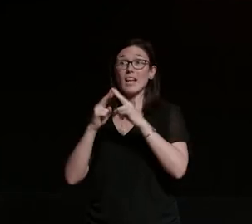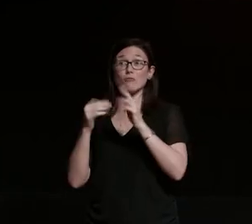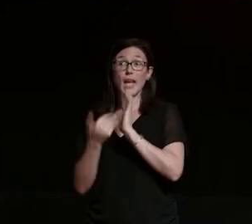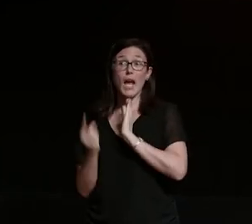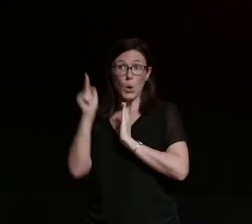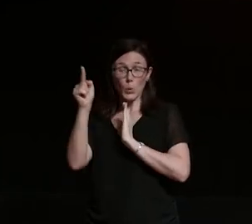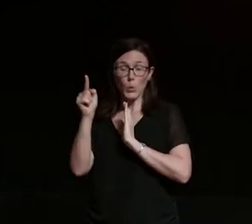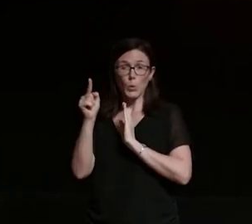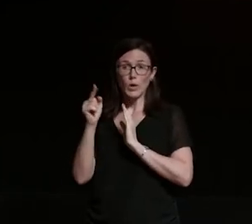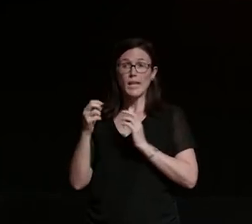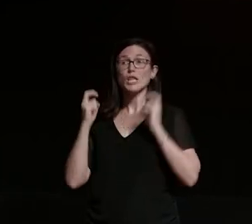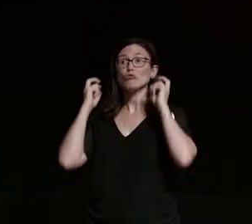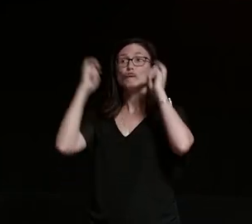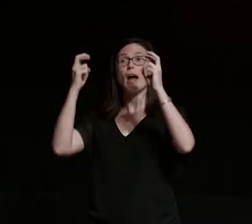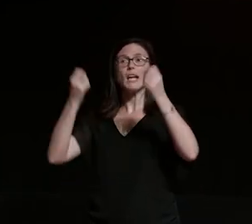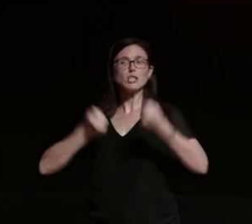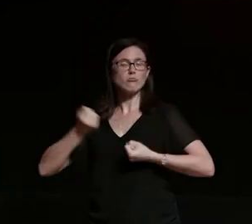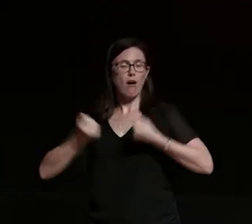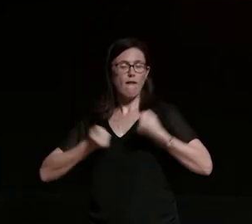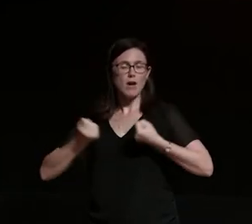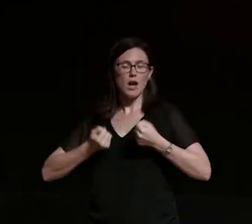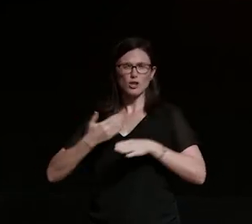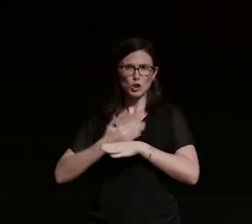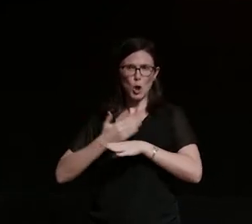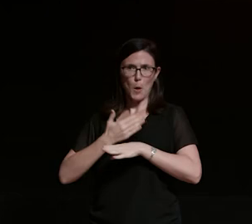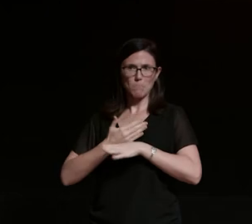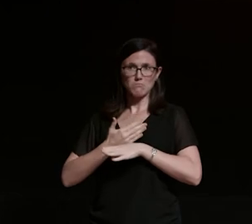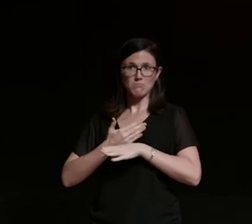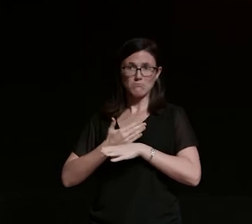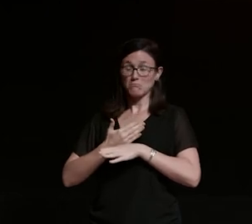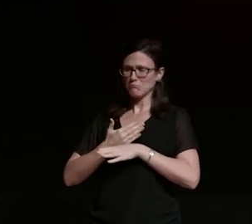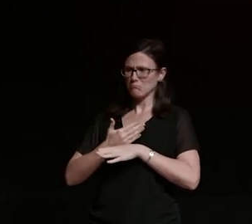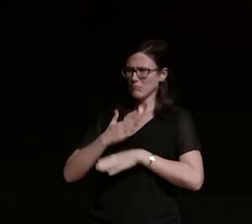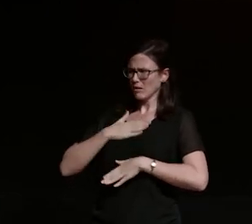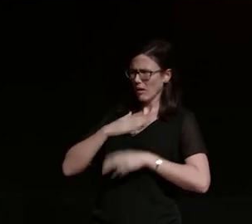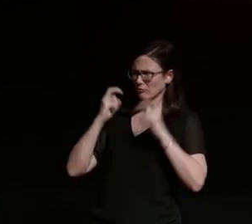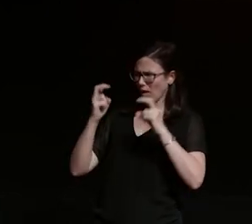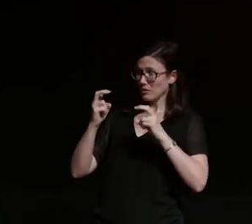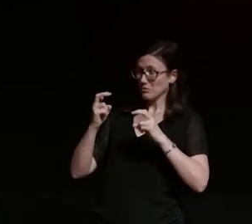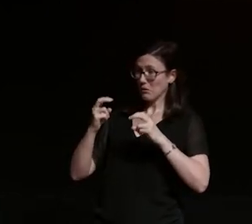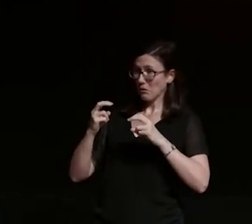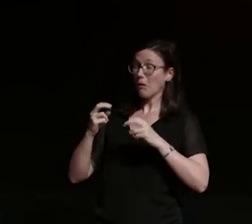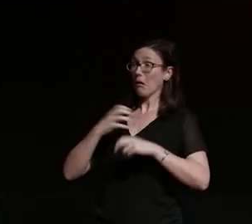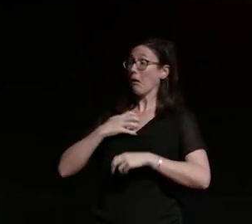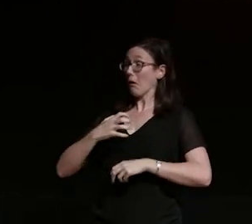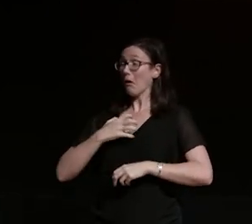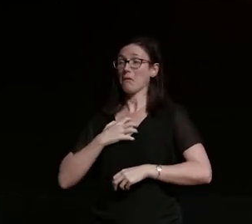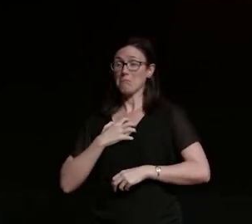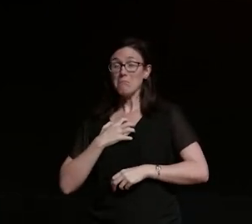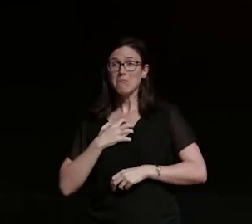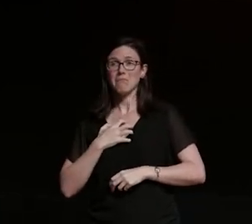a train driver we didn't know he liked trains came as a bit of a surprise and he's like that because